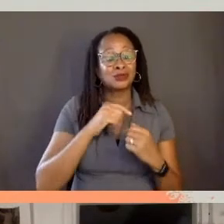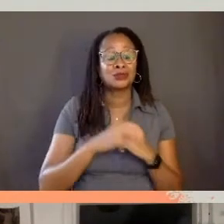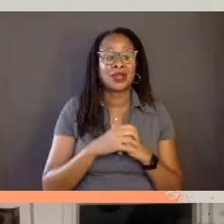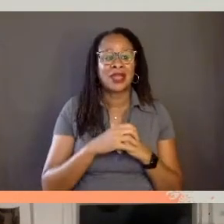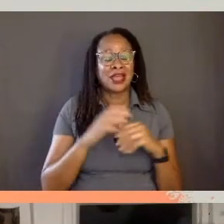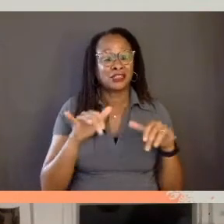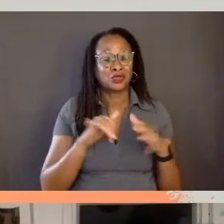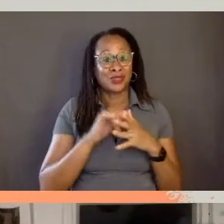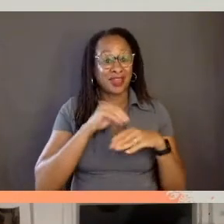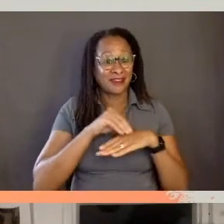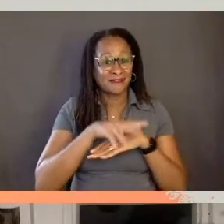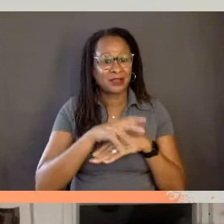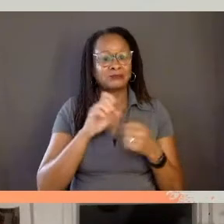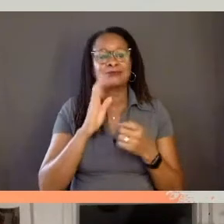it changes your relationship as well.